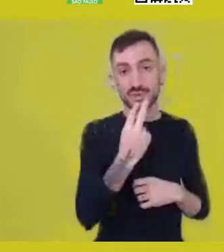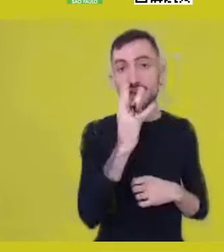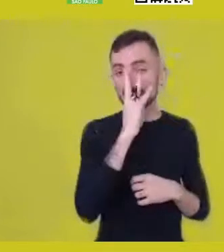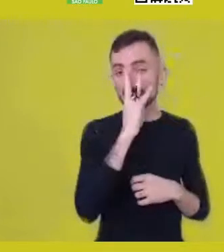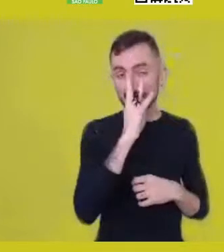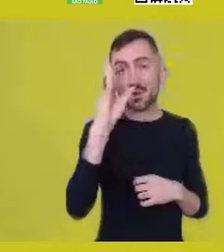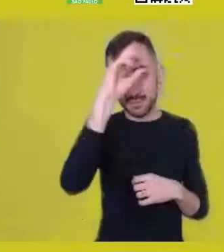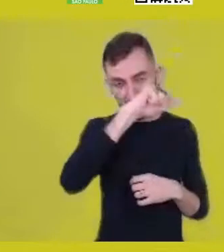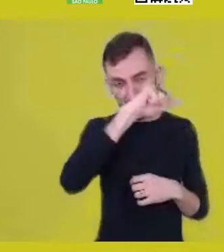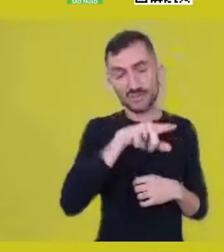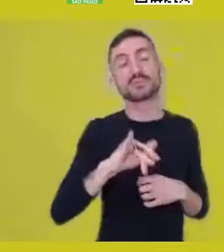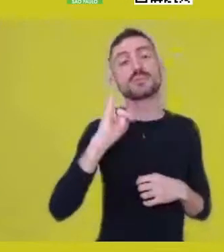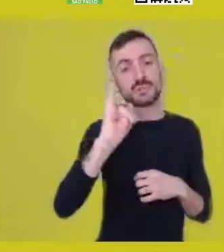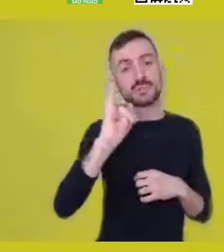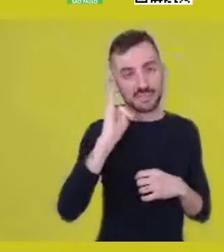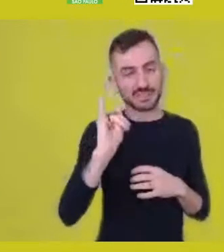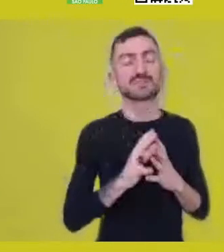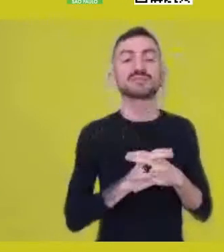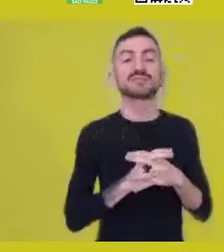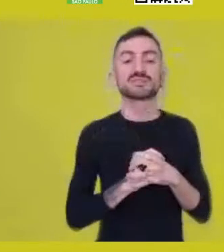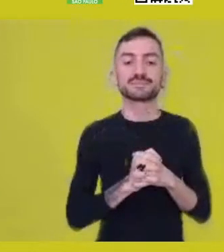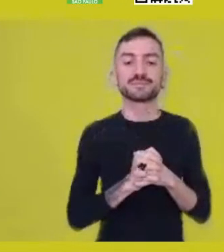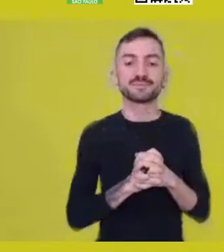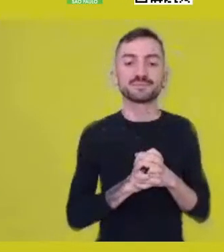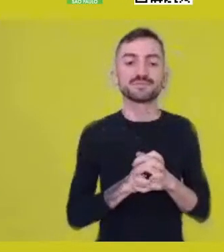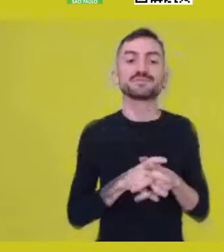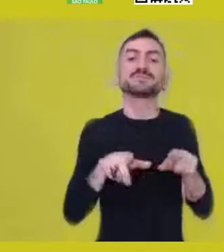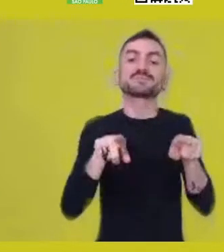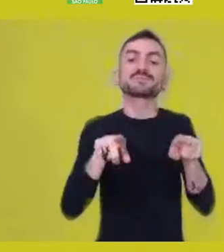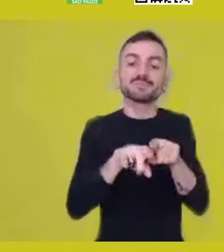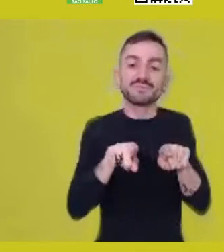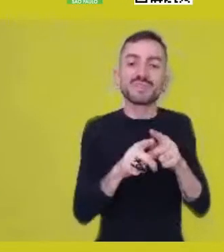very important, fundamental. I’d like to thank the audience present here,